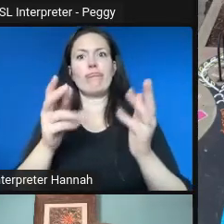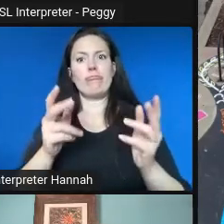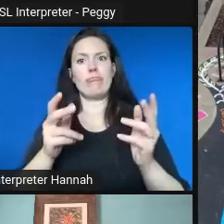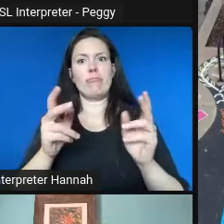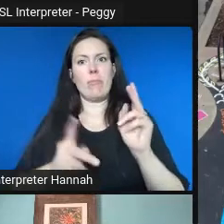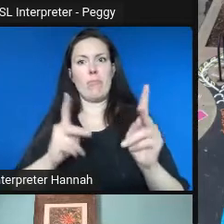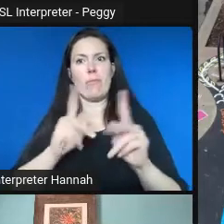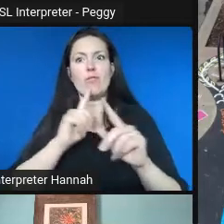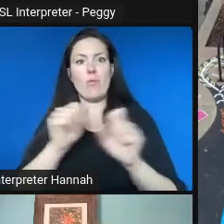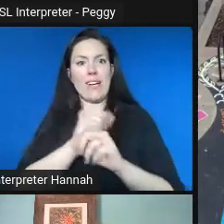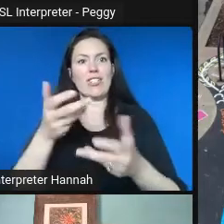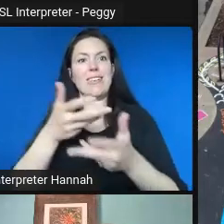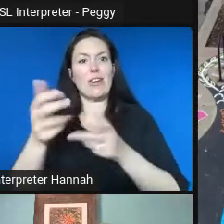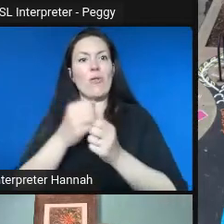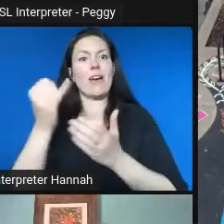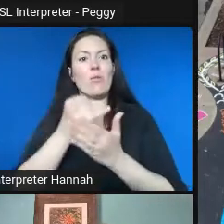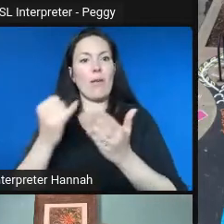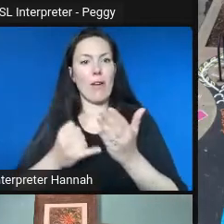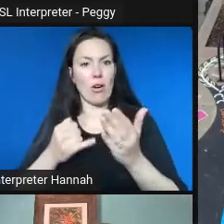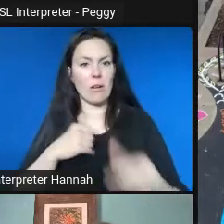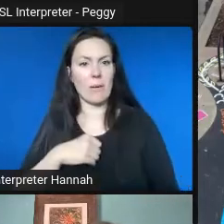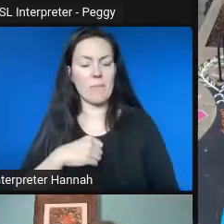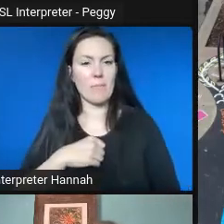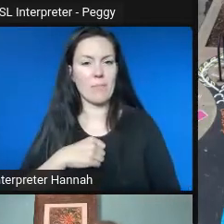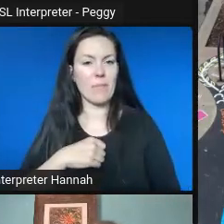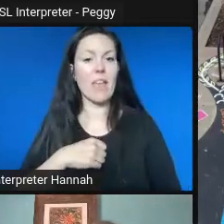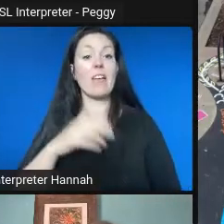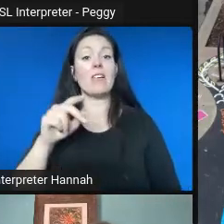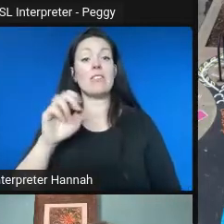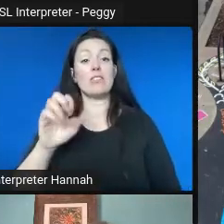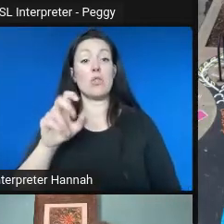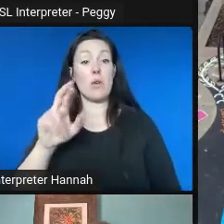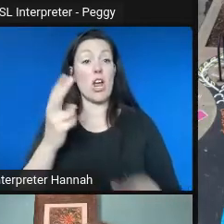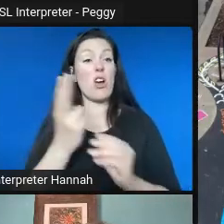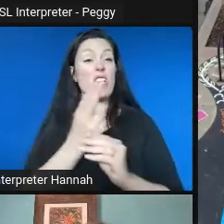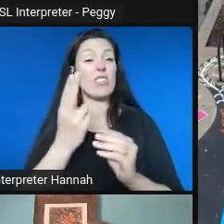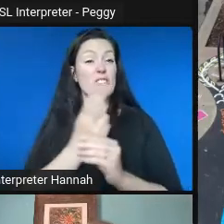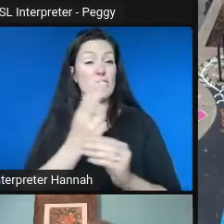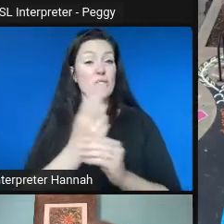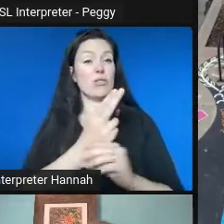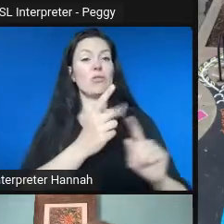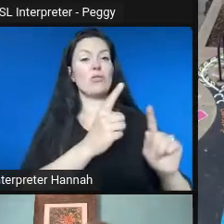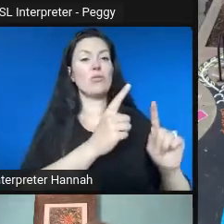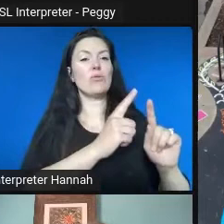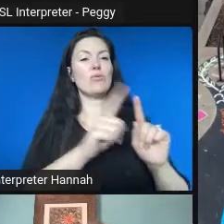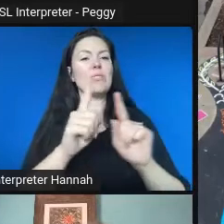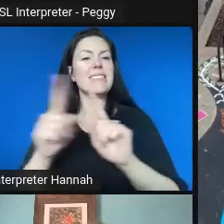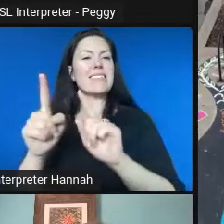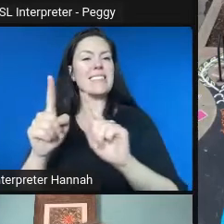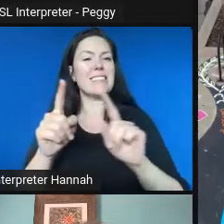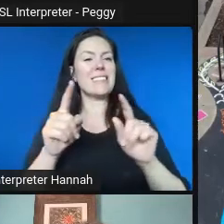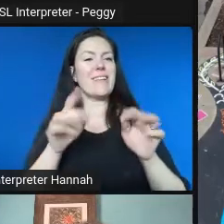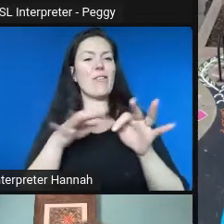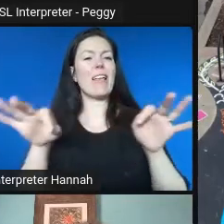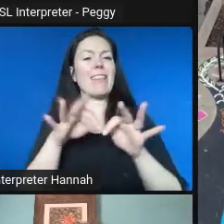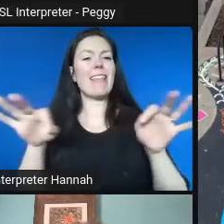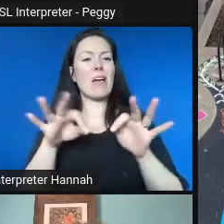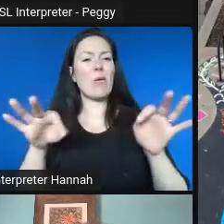So she painted the question in a number of different languages, just what's for dinner, trying to tie into